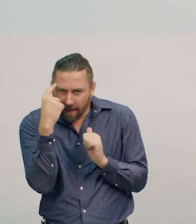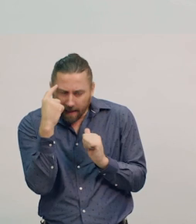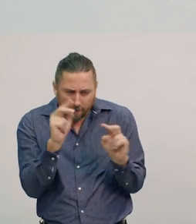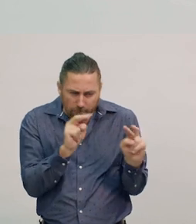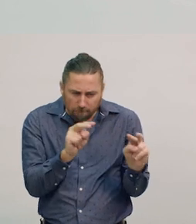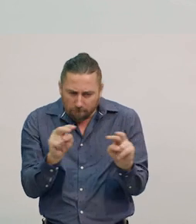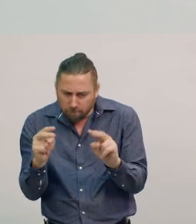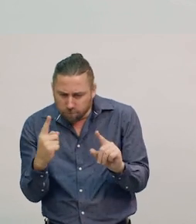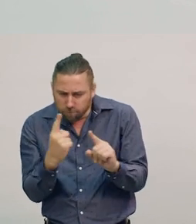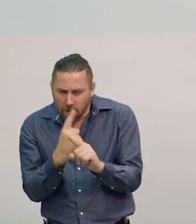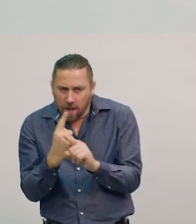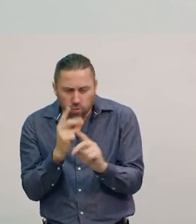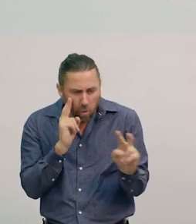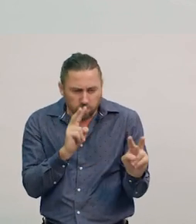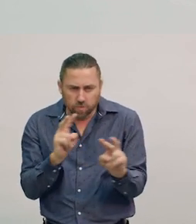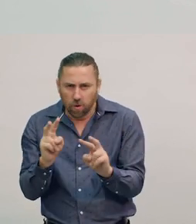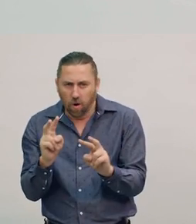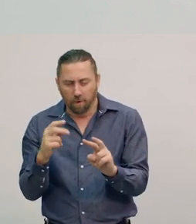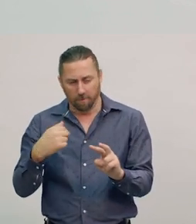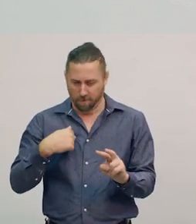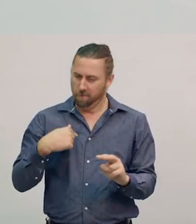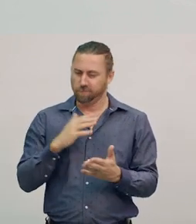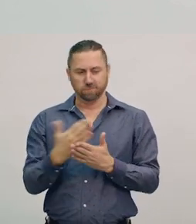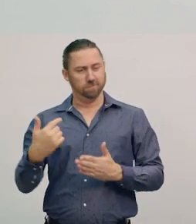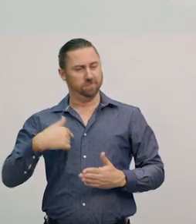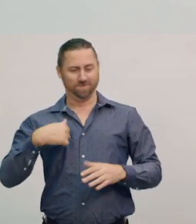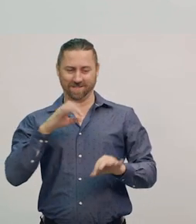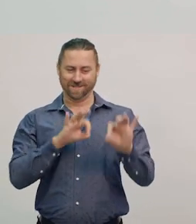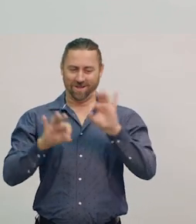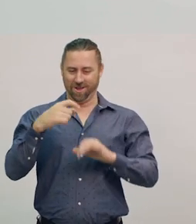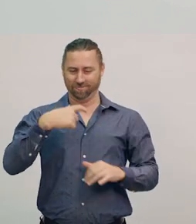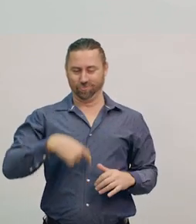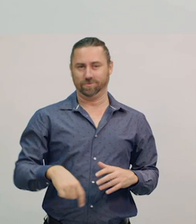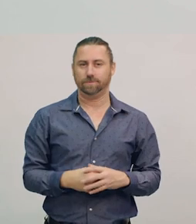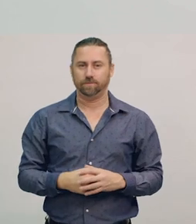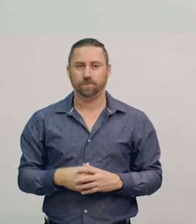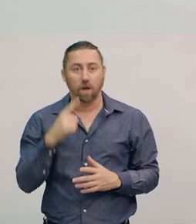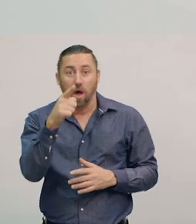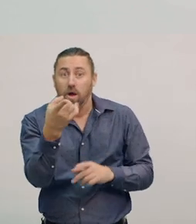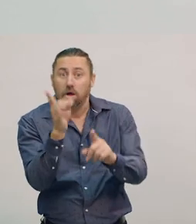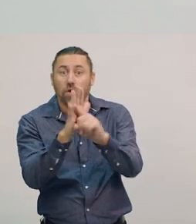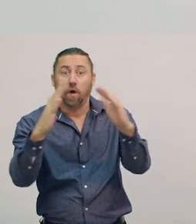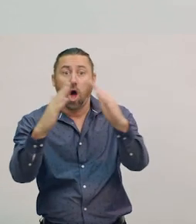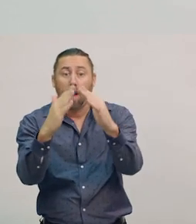we’re working like a scientist. Now heat guns and matches aren’t really safe for you to use.